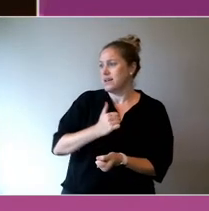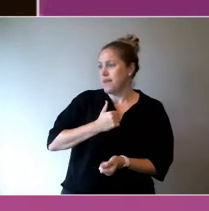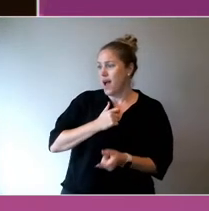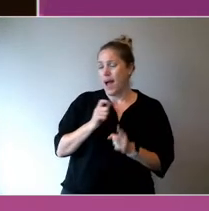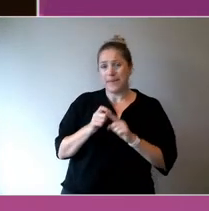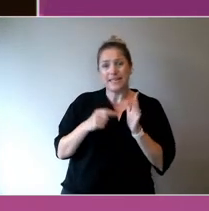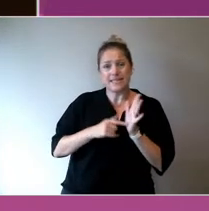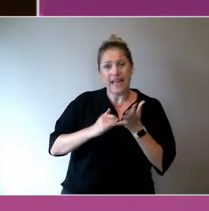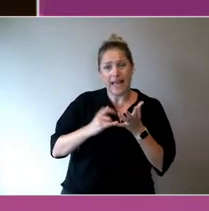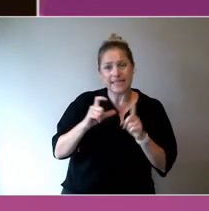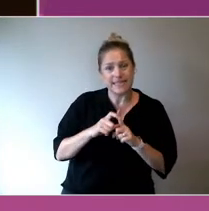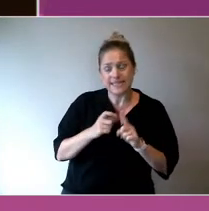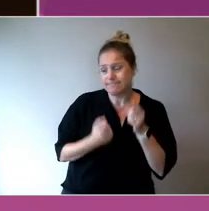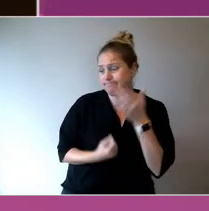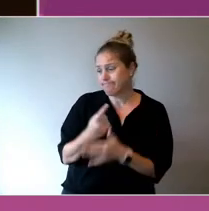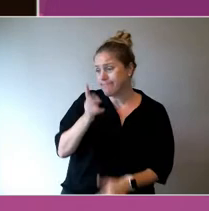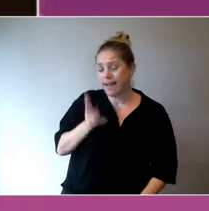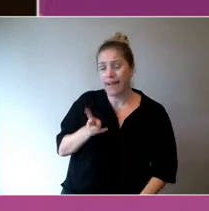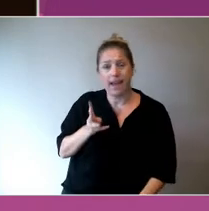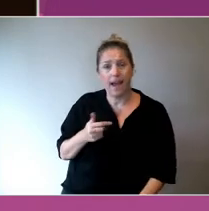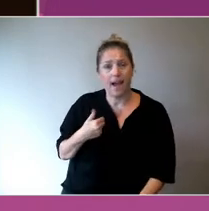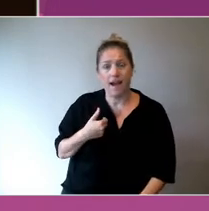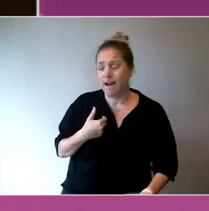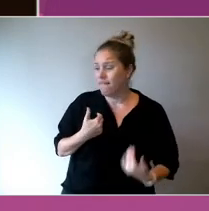completely shattered and in pieces.